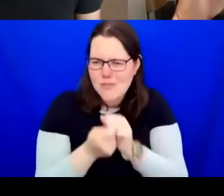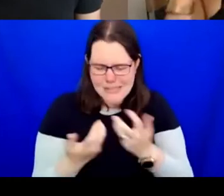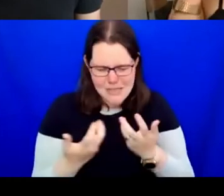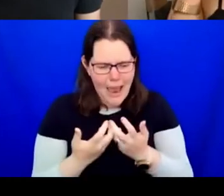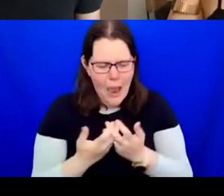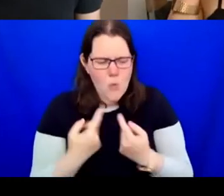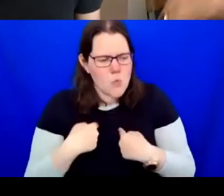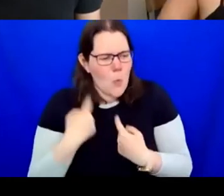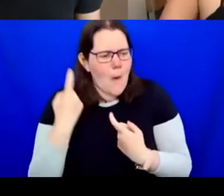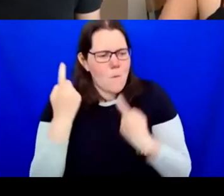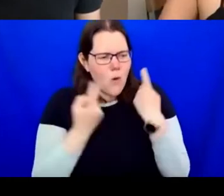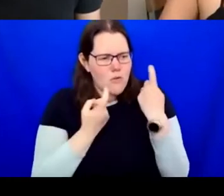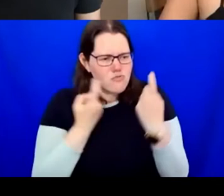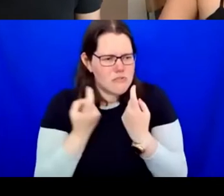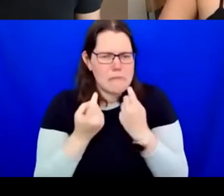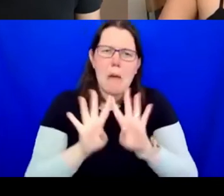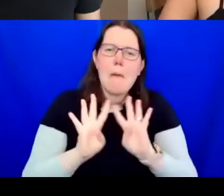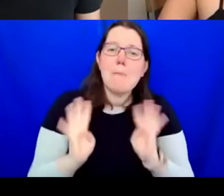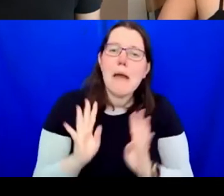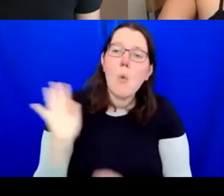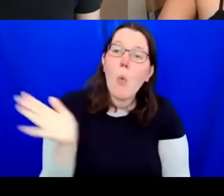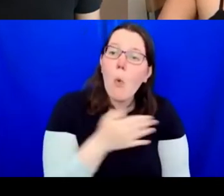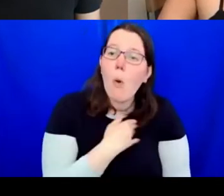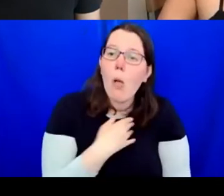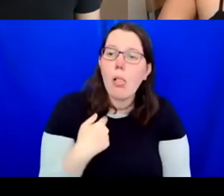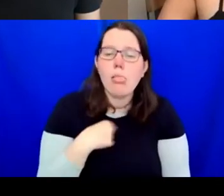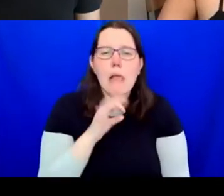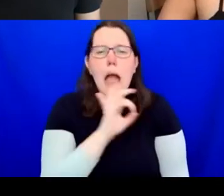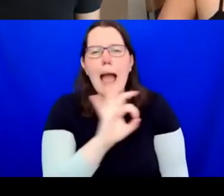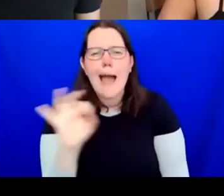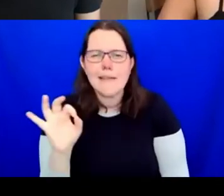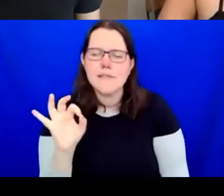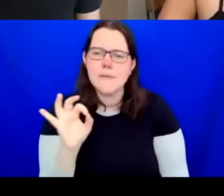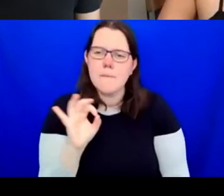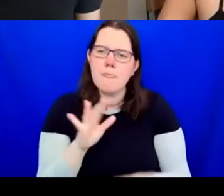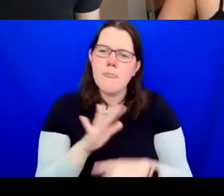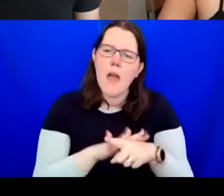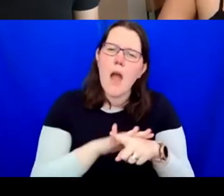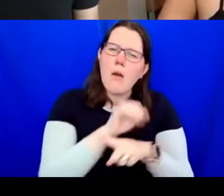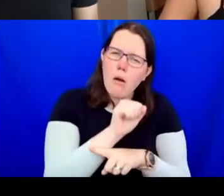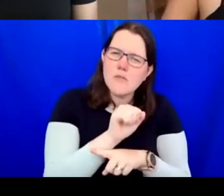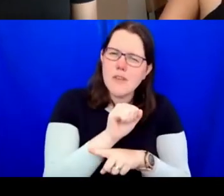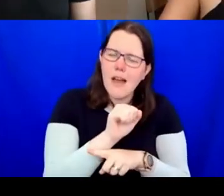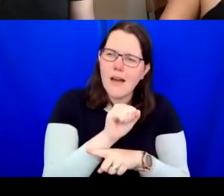to all three panellists about when a culture becomes embedded and a person